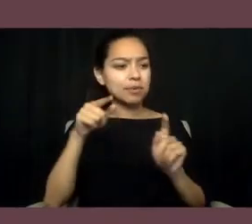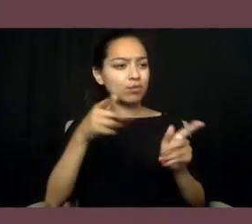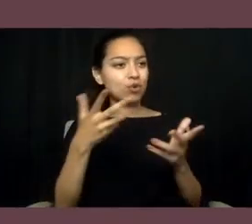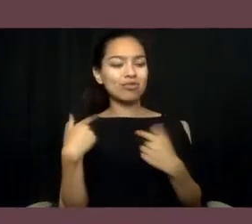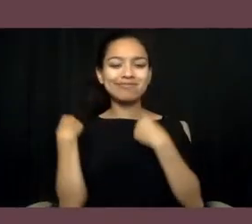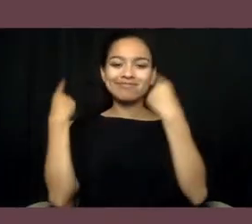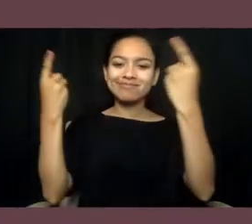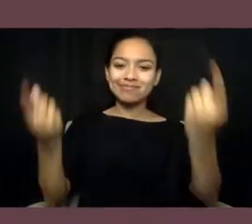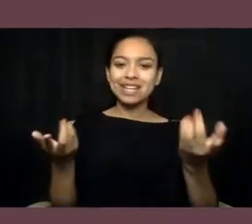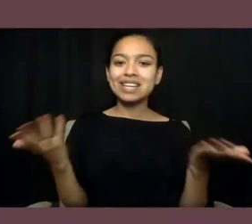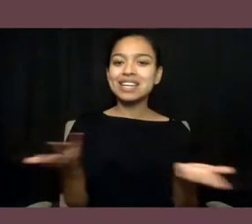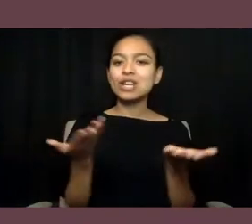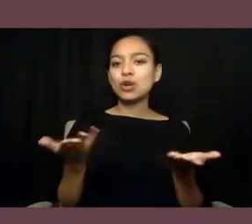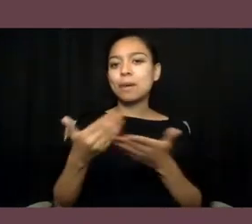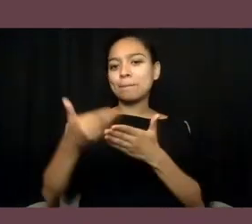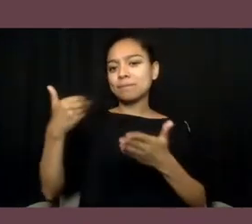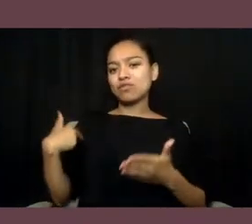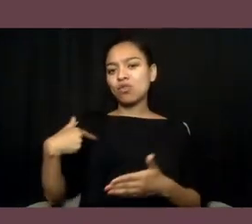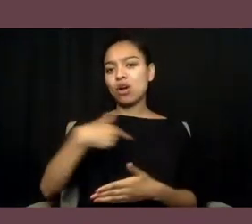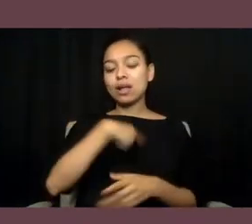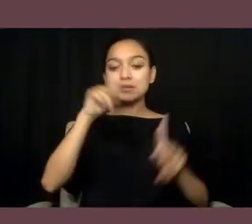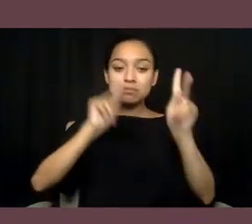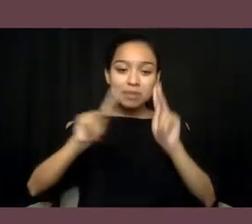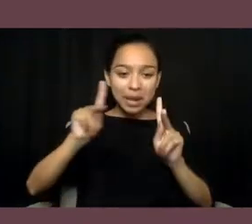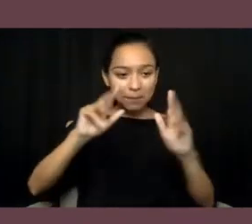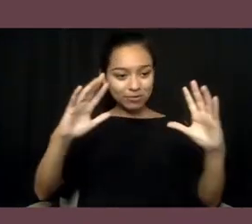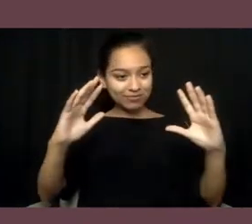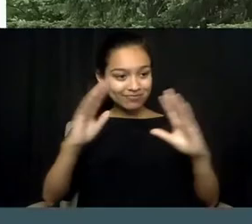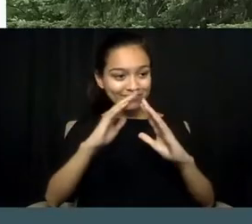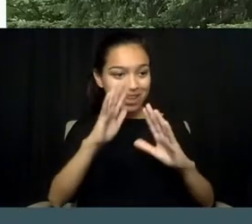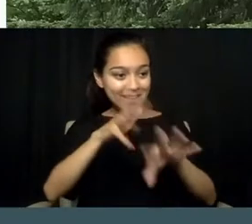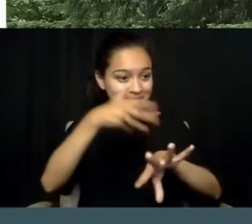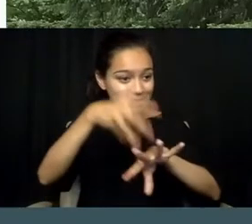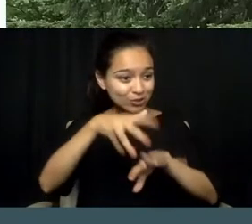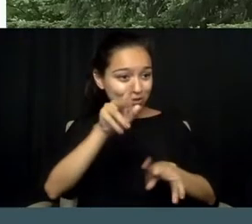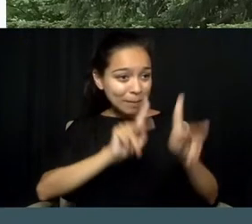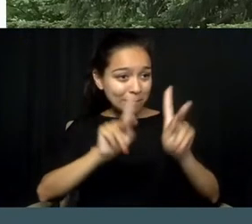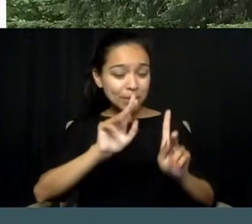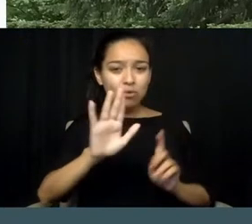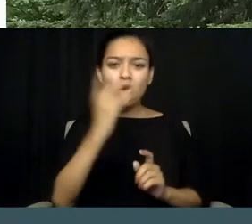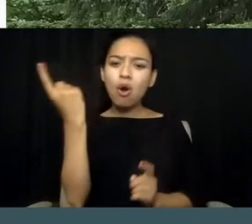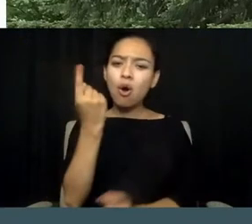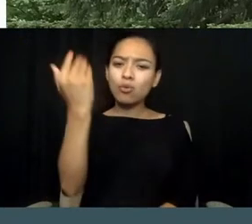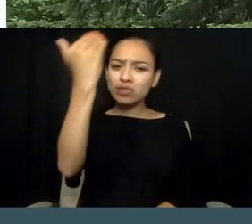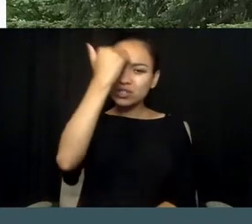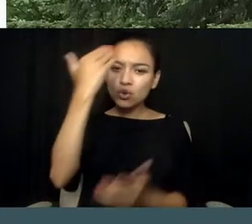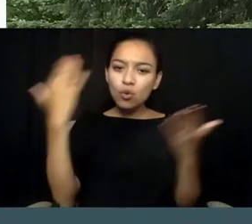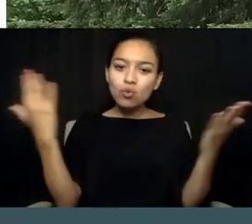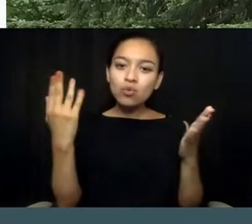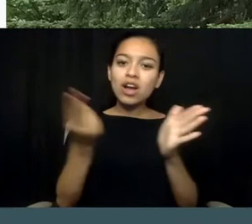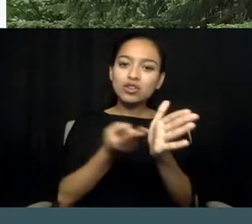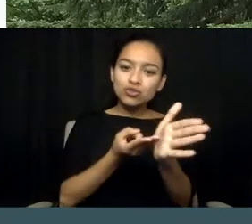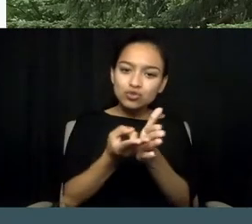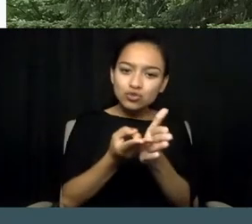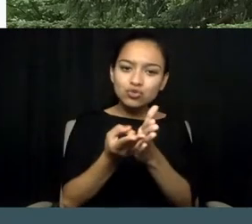the people who have always known what is truly sacred in this world.